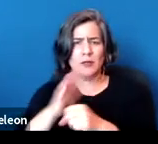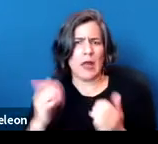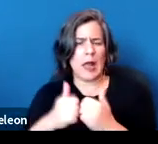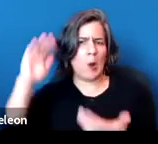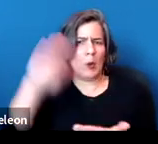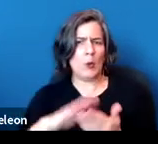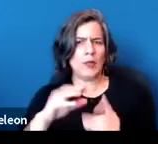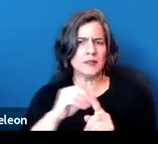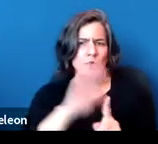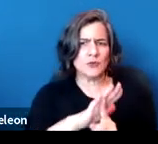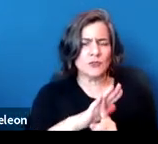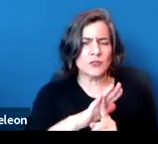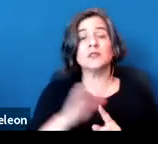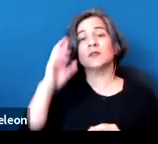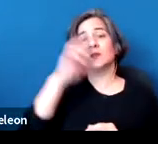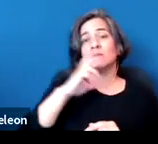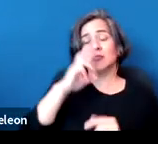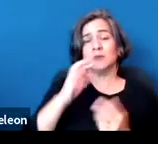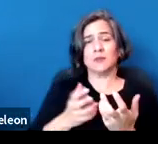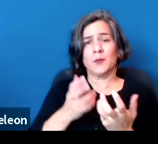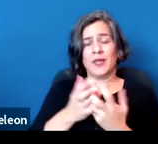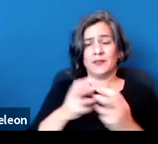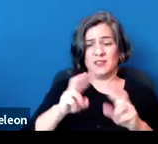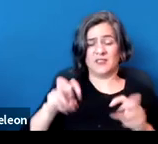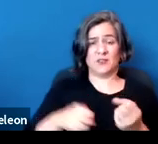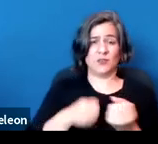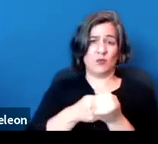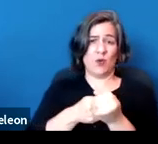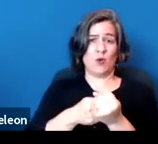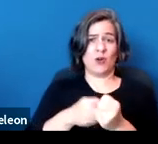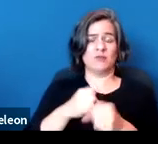the reasonable accommodations analysis to support a time extension